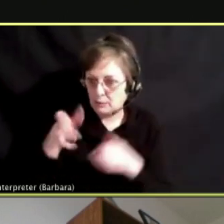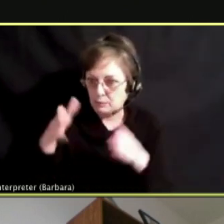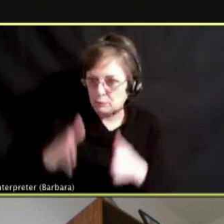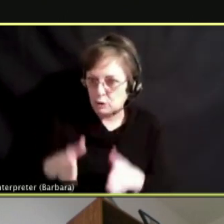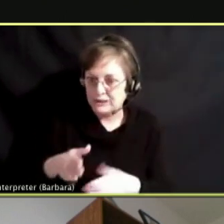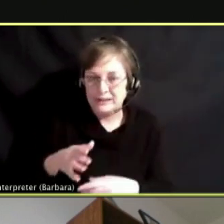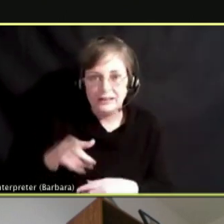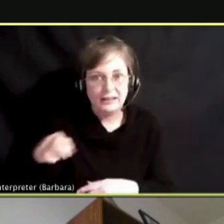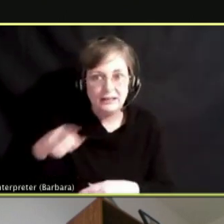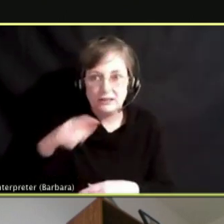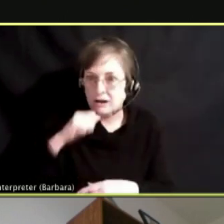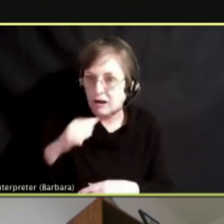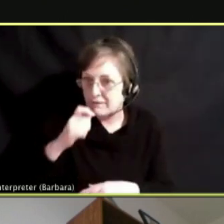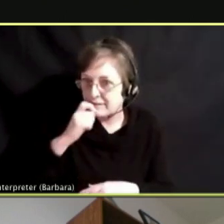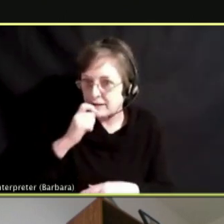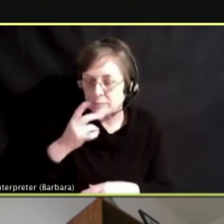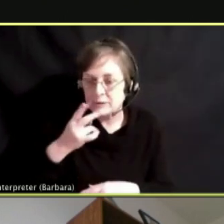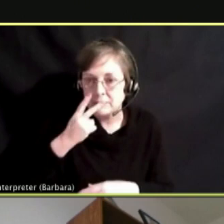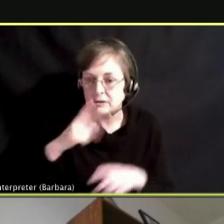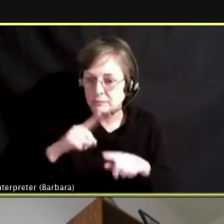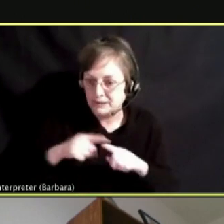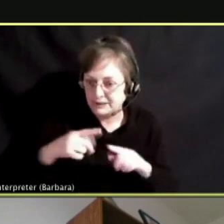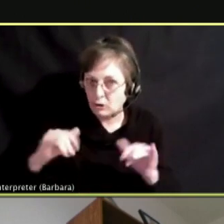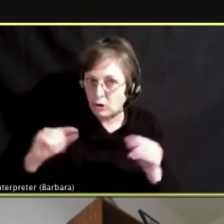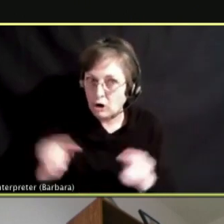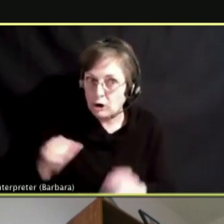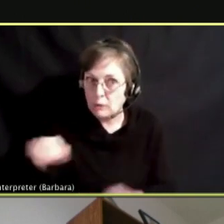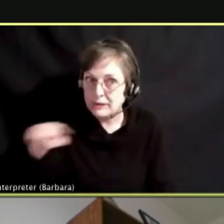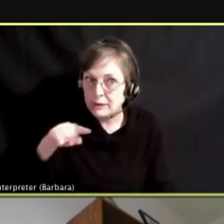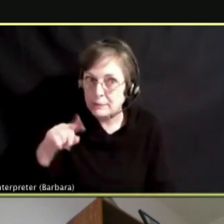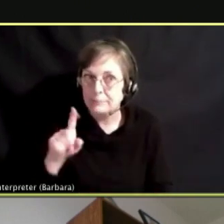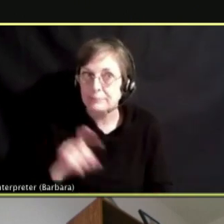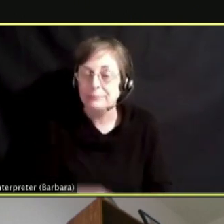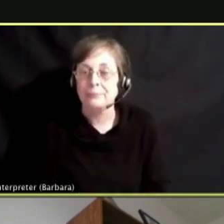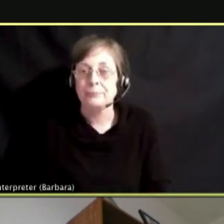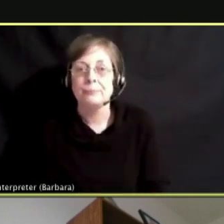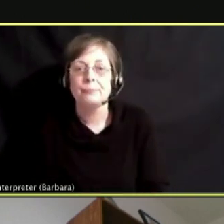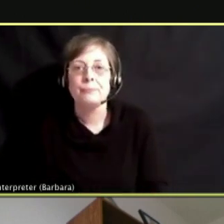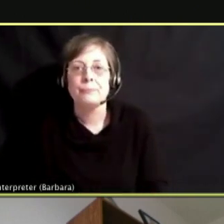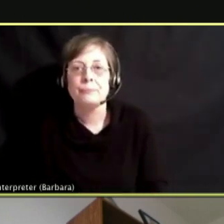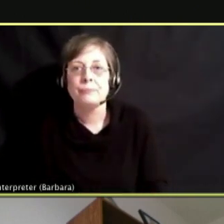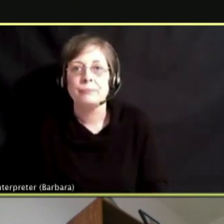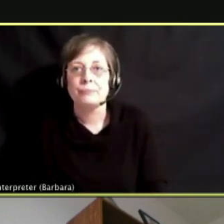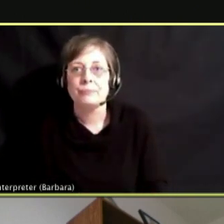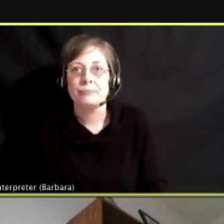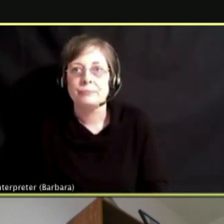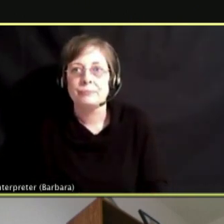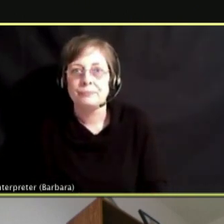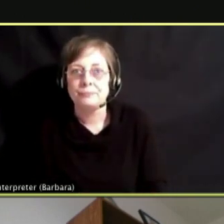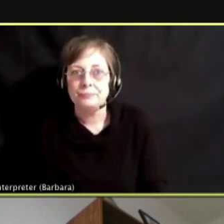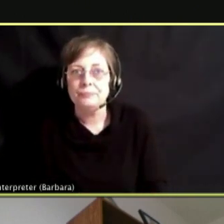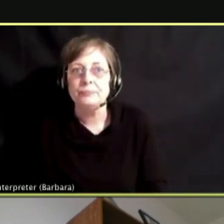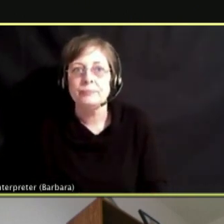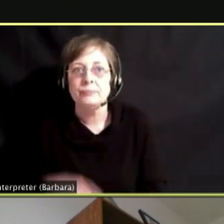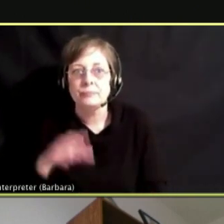I THINK WE CAN SEE THAT WITH THE LAWS AND CHANGES IN REGULATION.